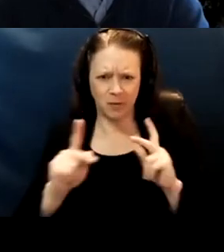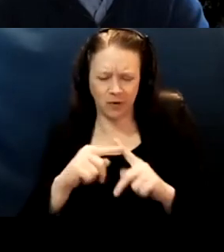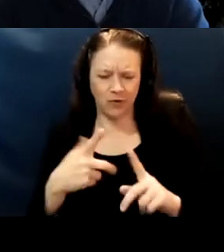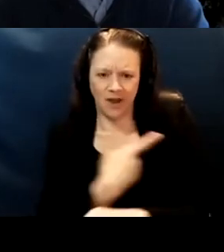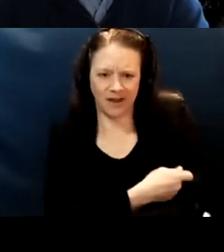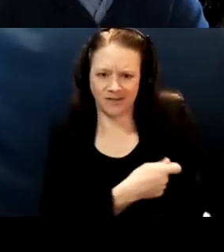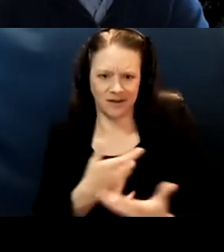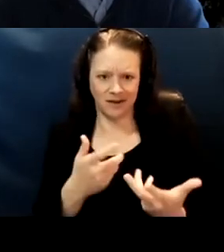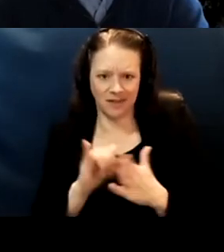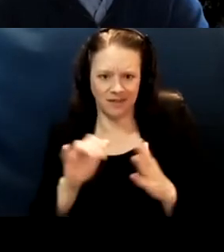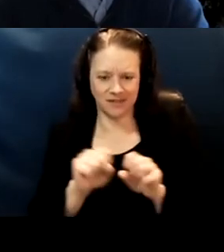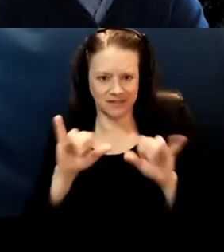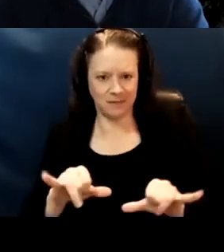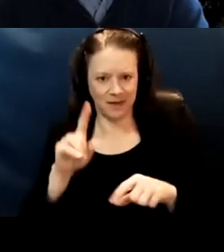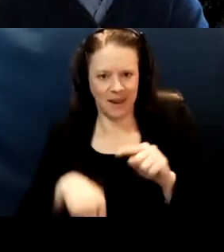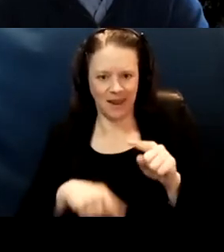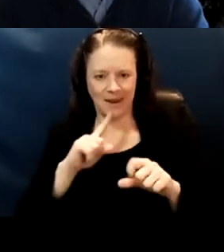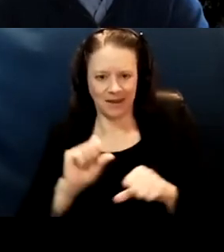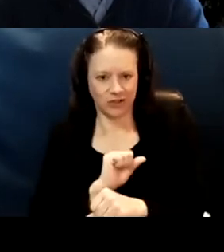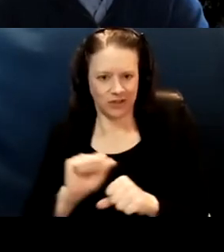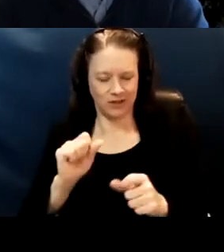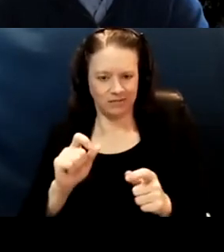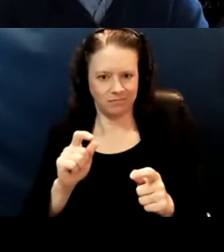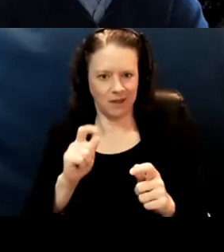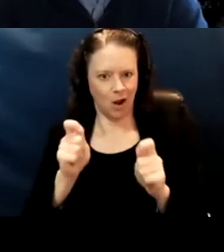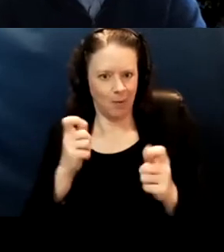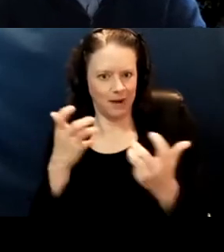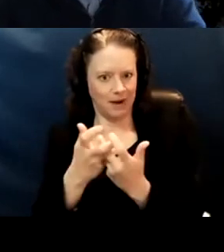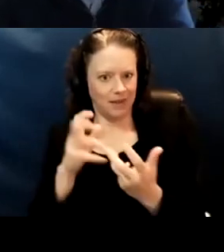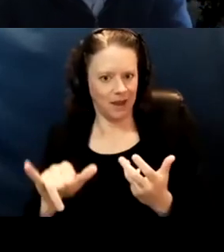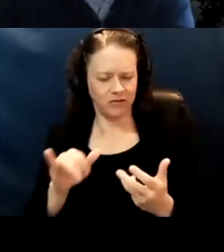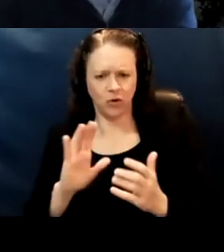that the system can't actually accommodate that. So how what's the right way to draw it?